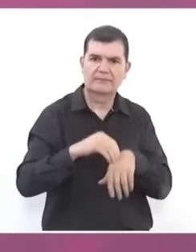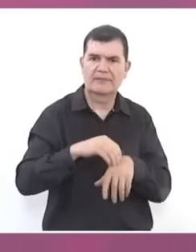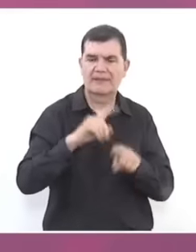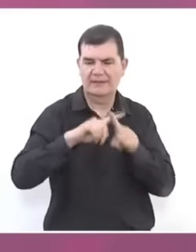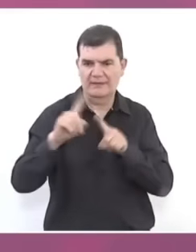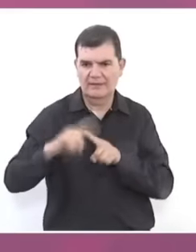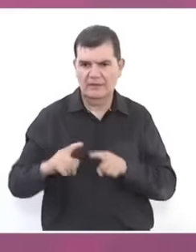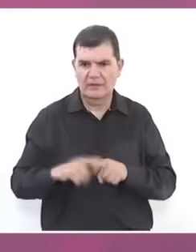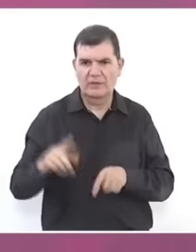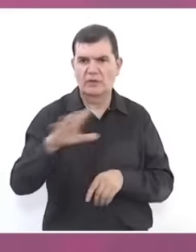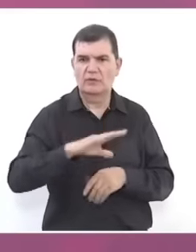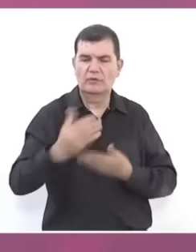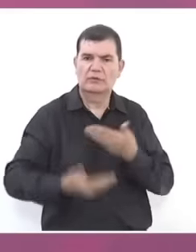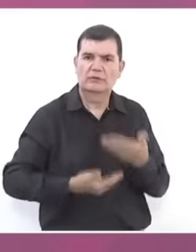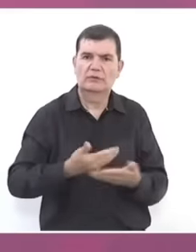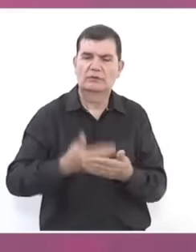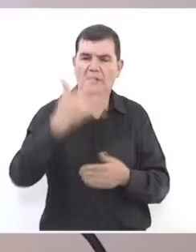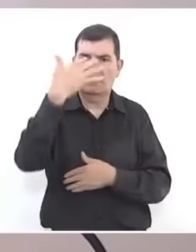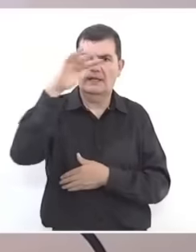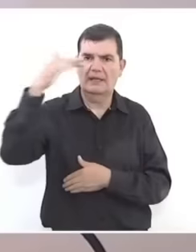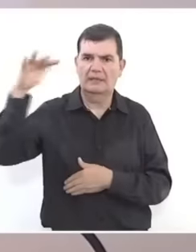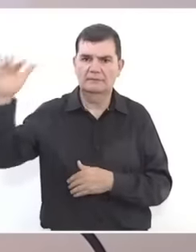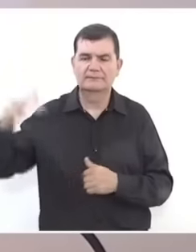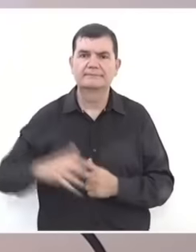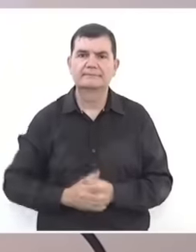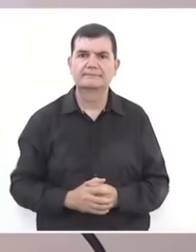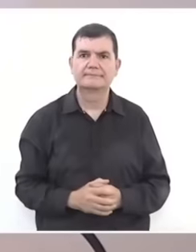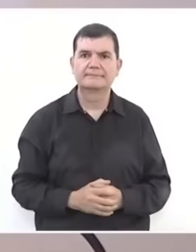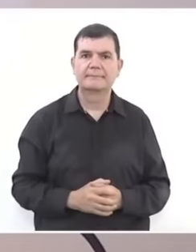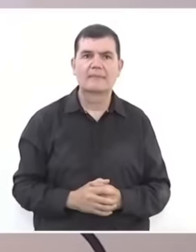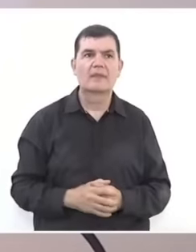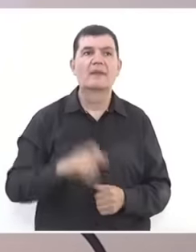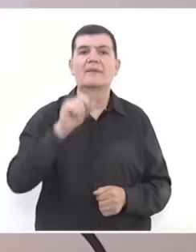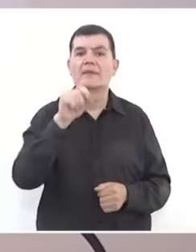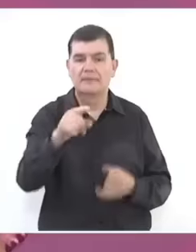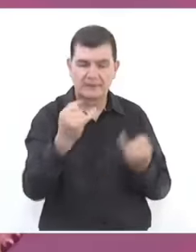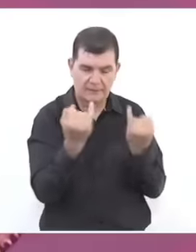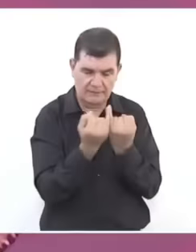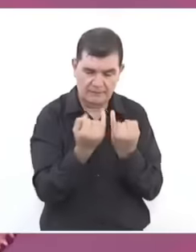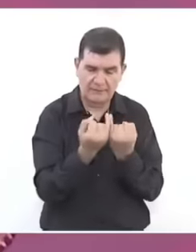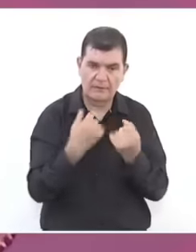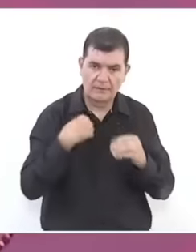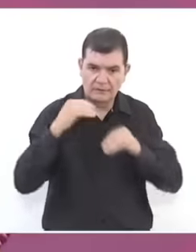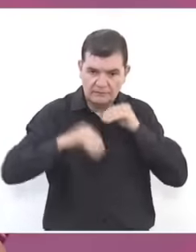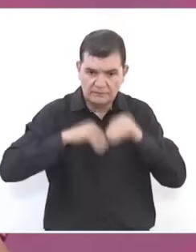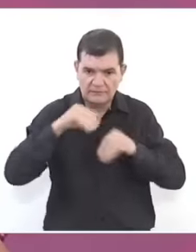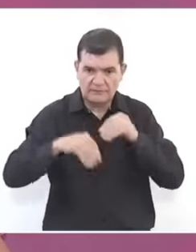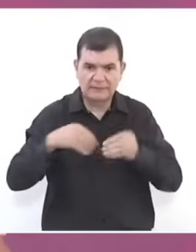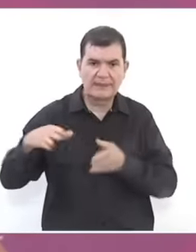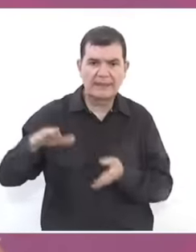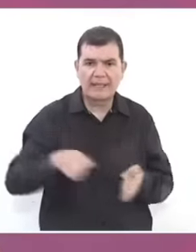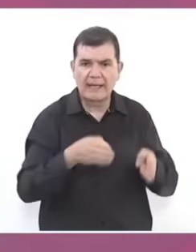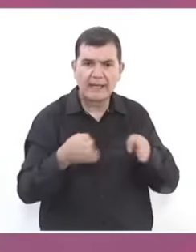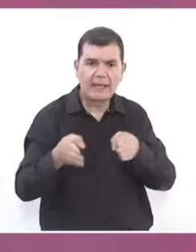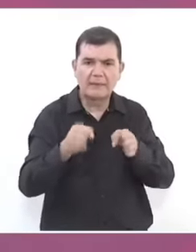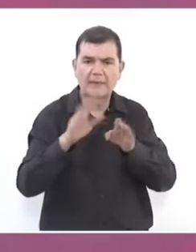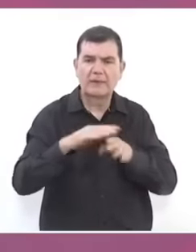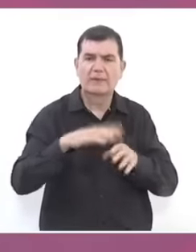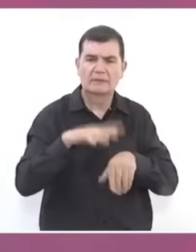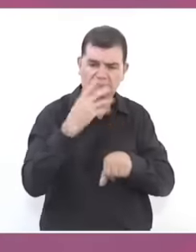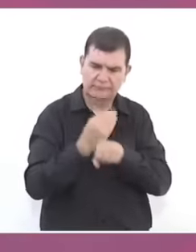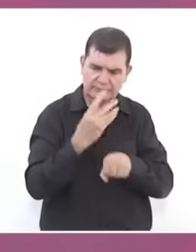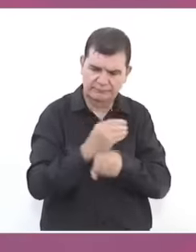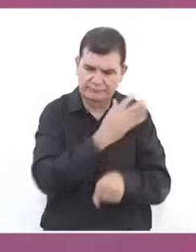and all the older adults and we are going to continue building artisanal roads, we are going to